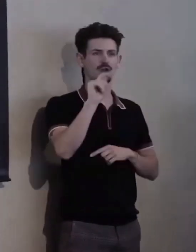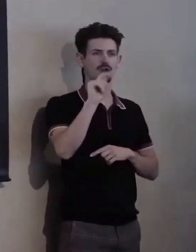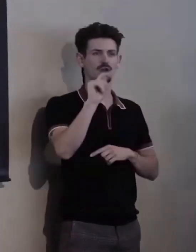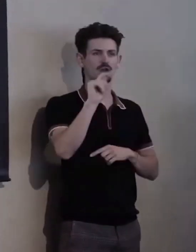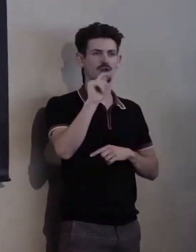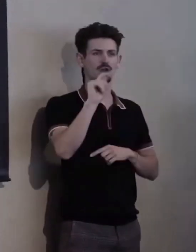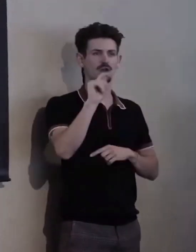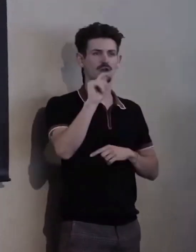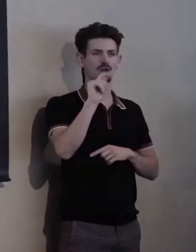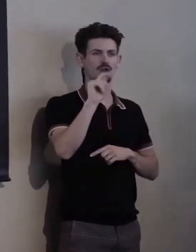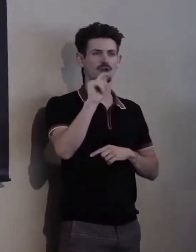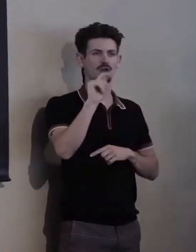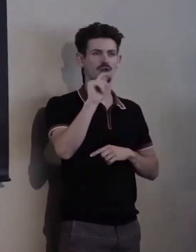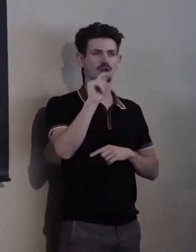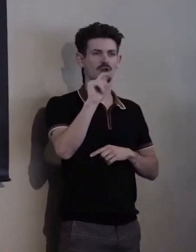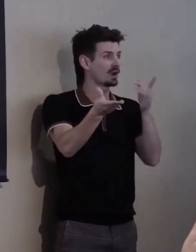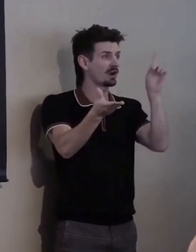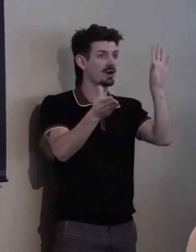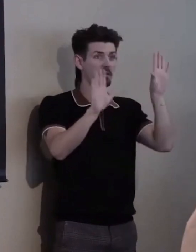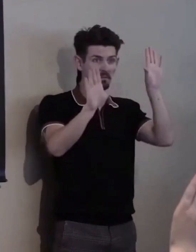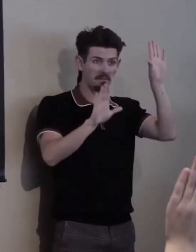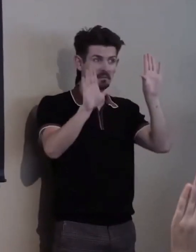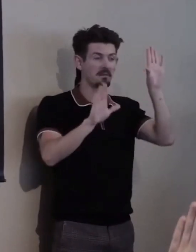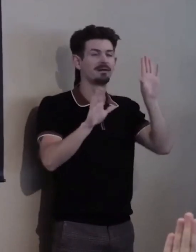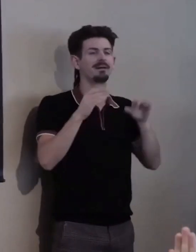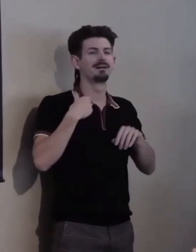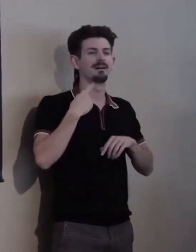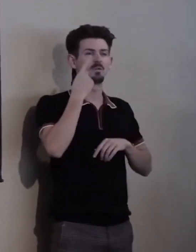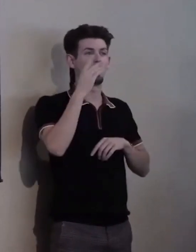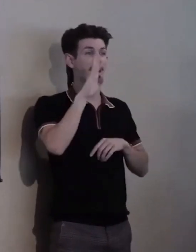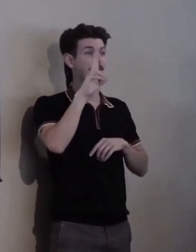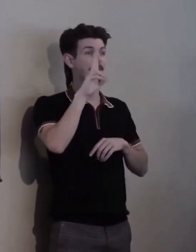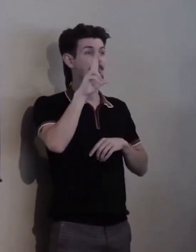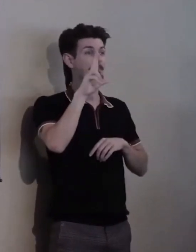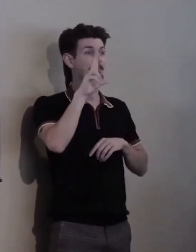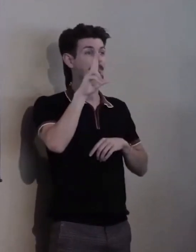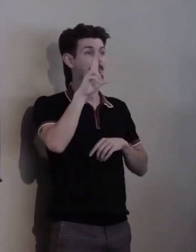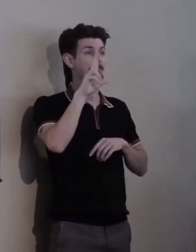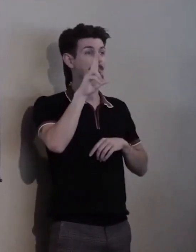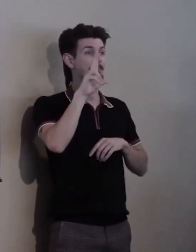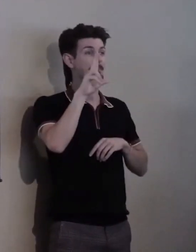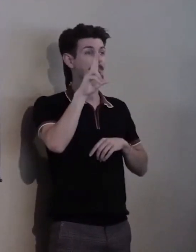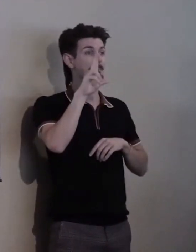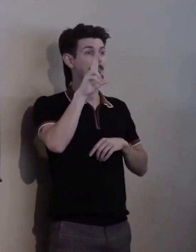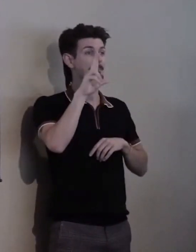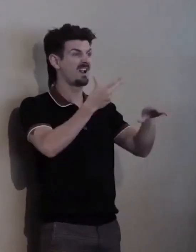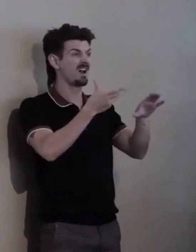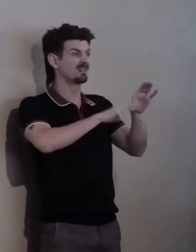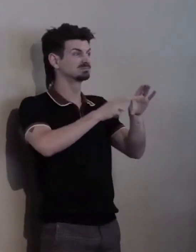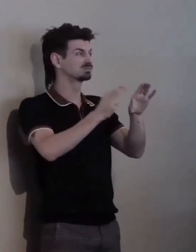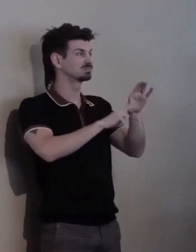OK, we have a bus parked right in front of the museum. We're going to South Broadway store right after this meeting.